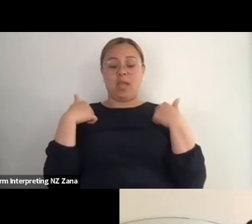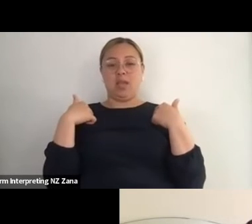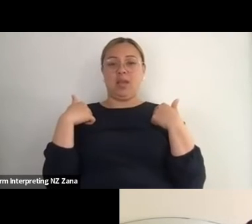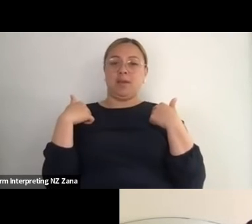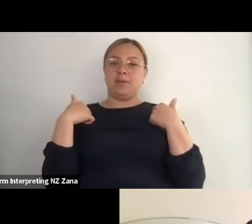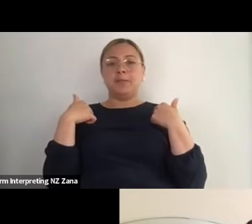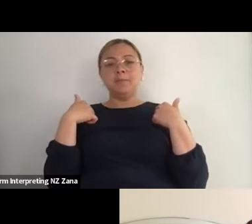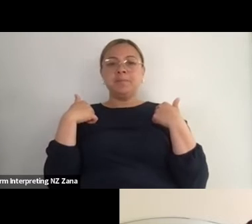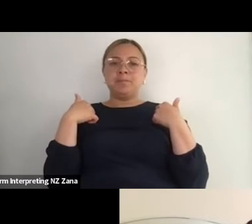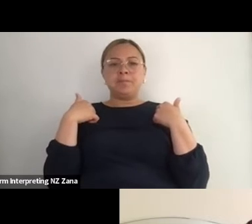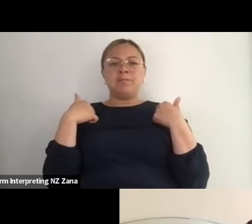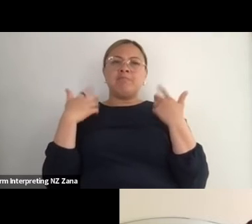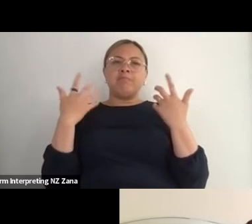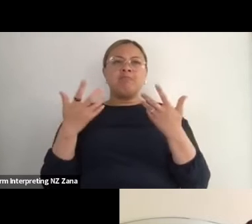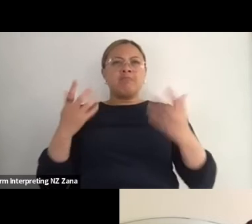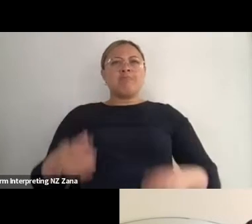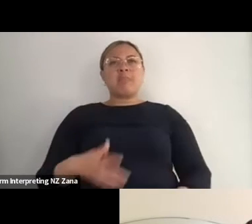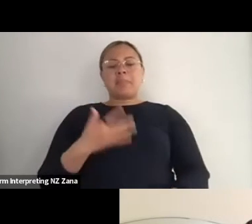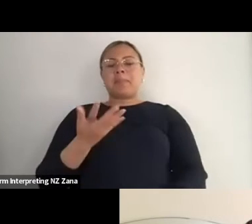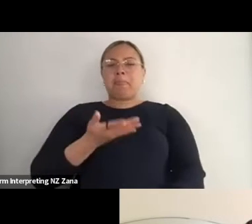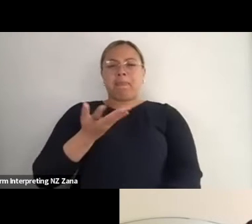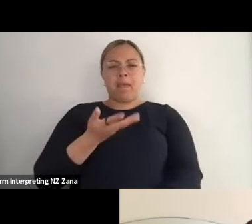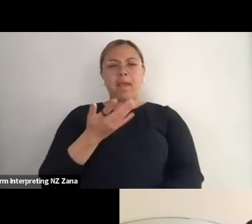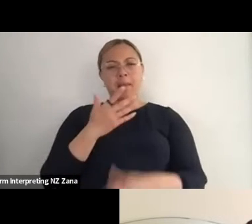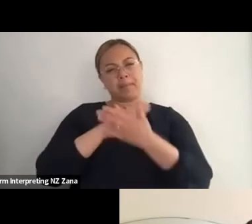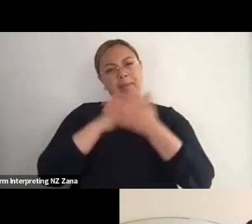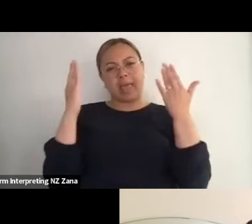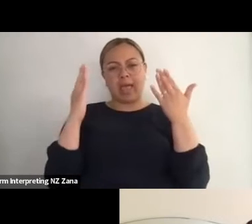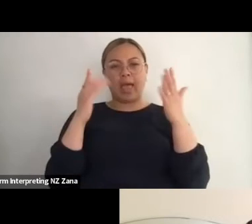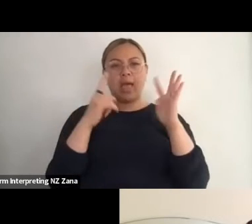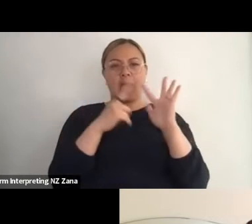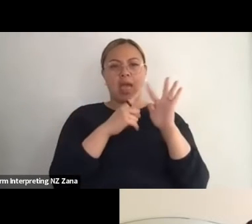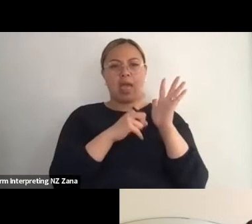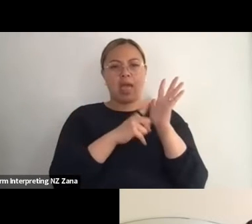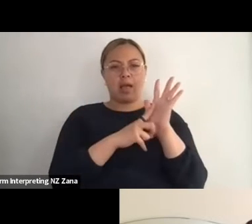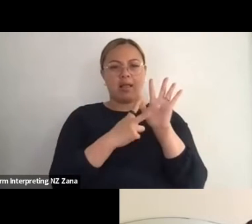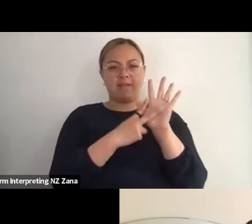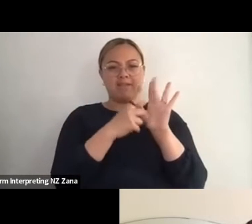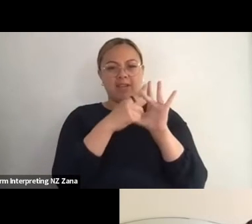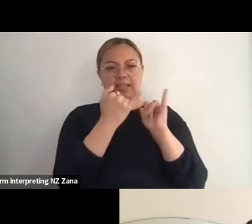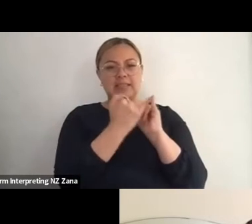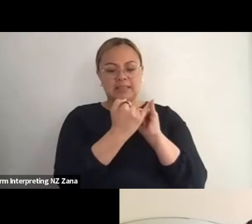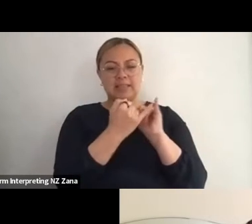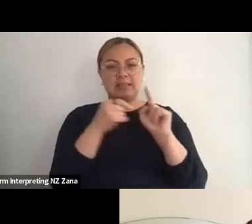you know, let me be really clear Elvis is a very problematic figure, I'm not in any way sort of